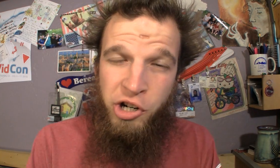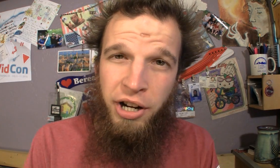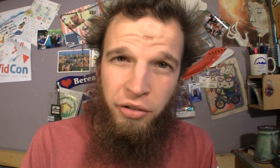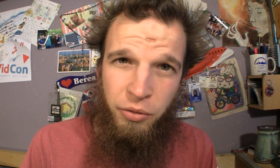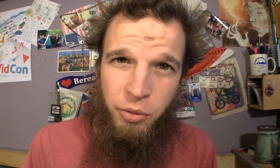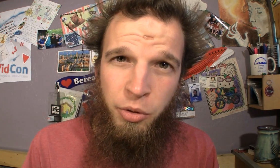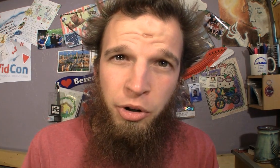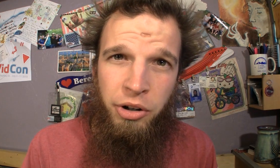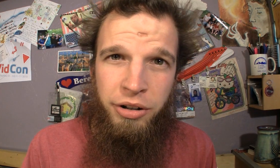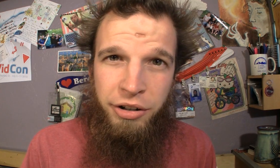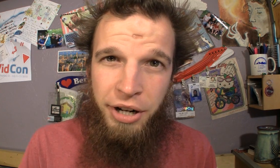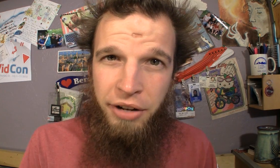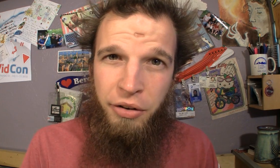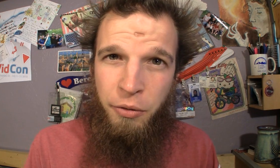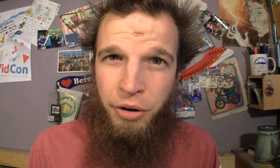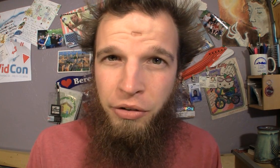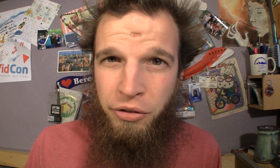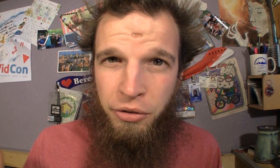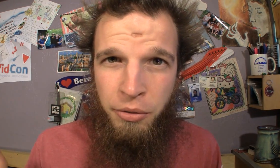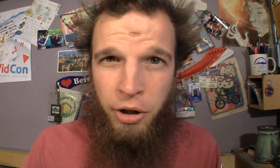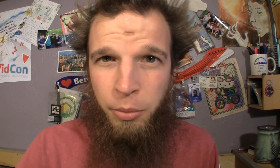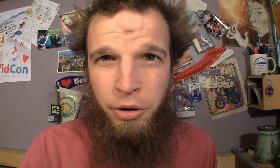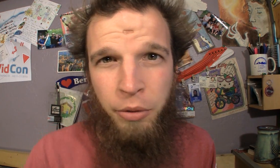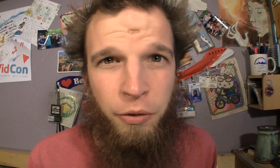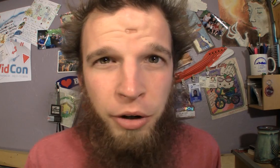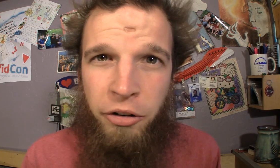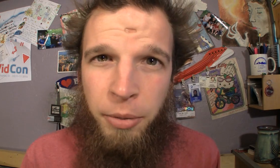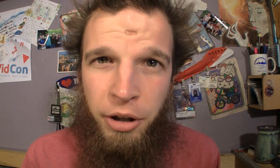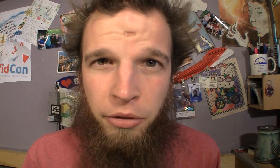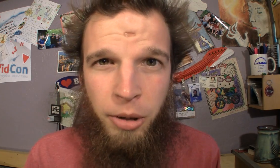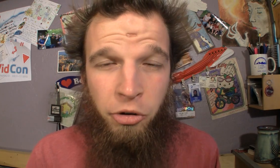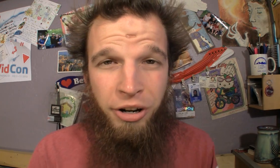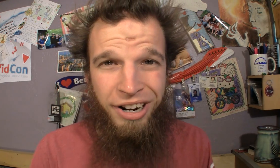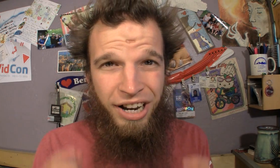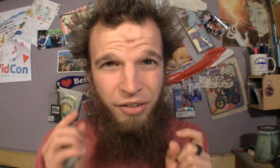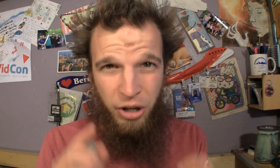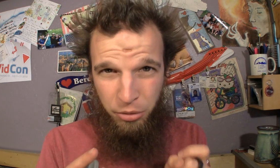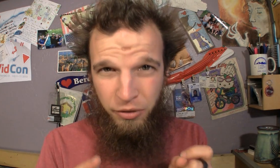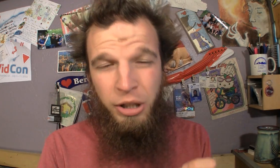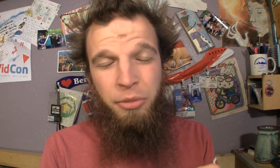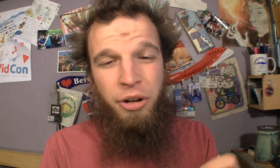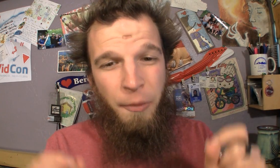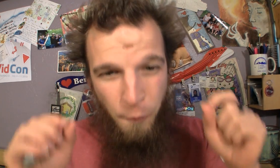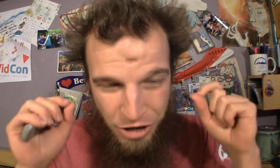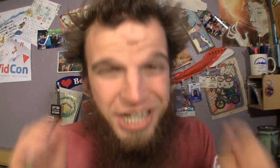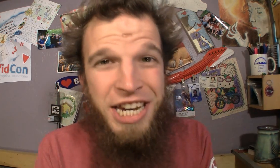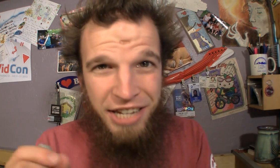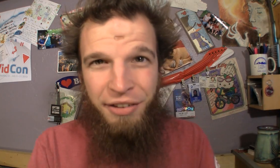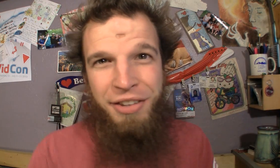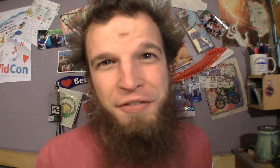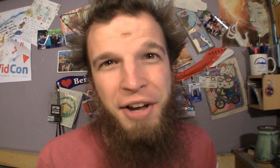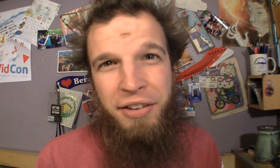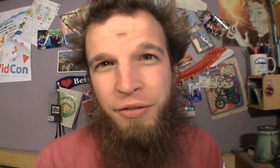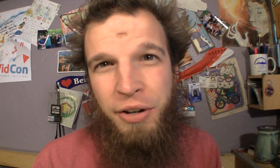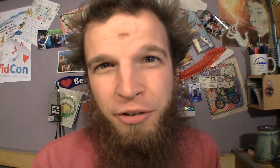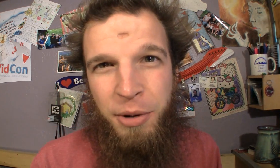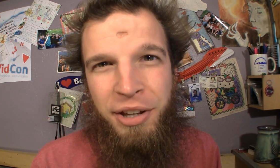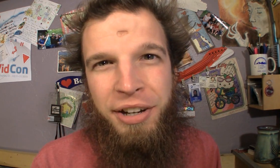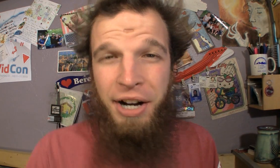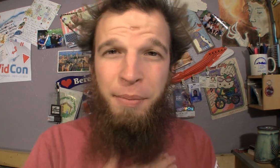She asked her ASL friends to help her with her fingerspelling reception and I had a couple of clips of some RIDICULOUSLY fast finger-spelling